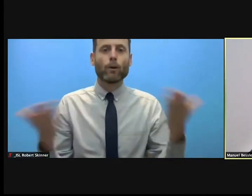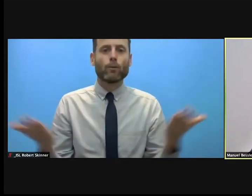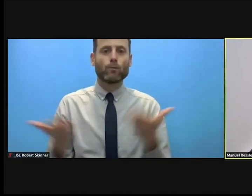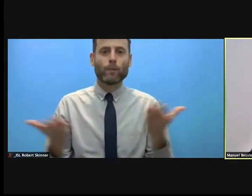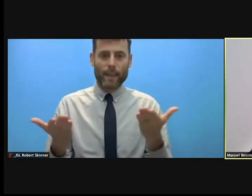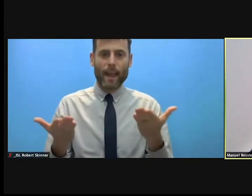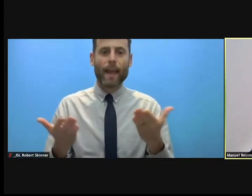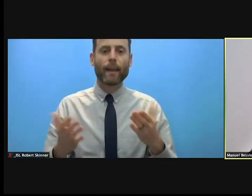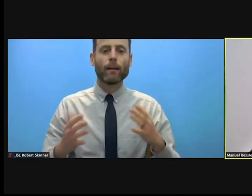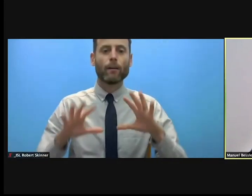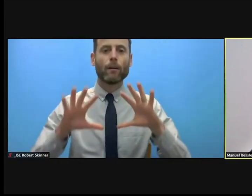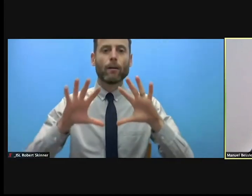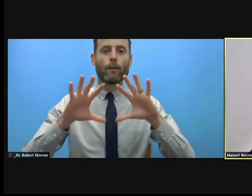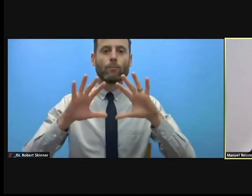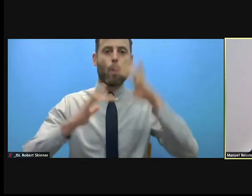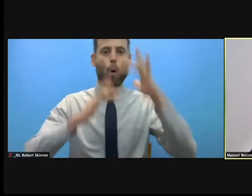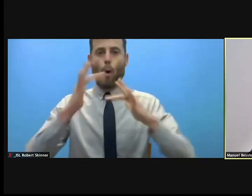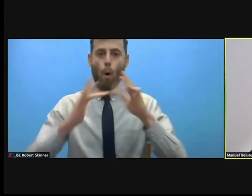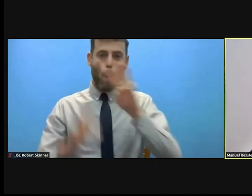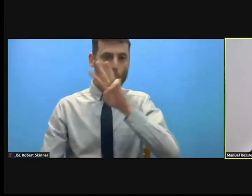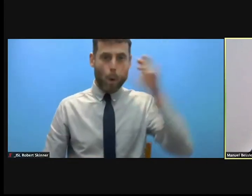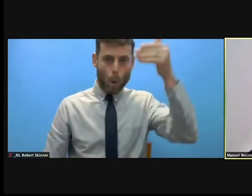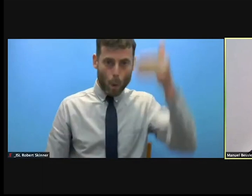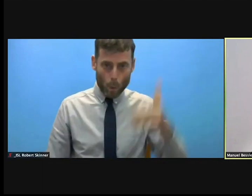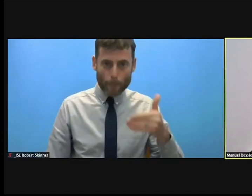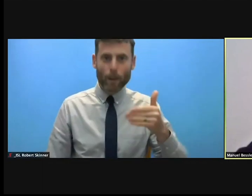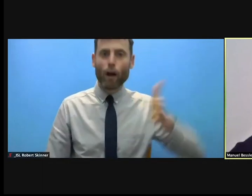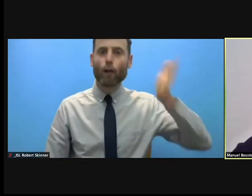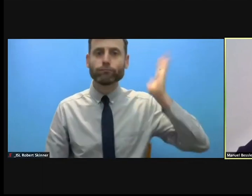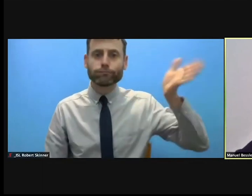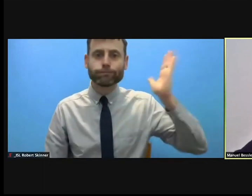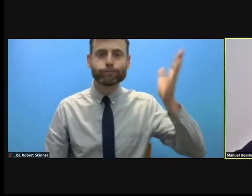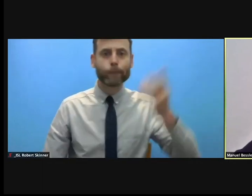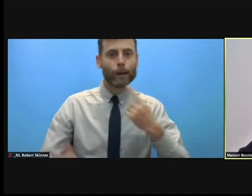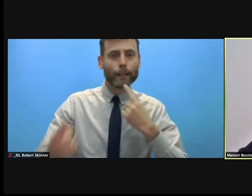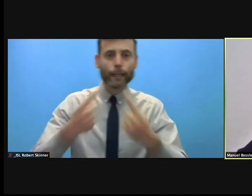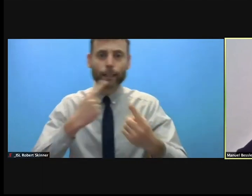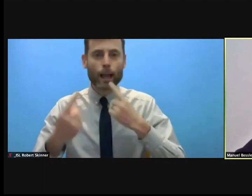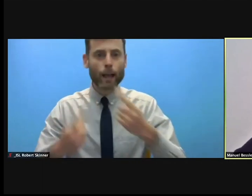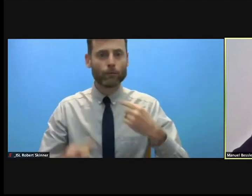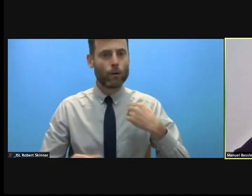webinar, seminar, discussion. I hope very much we will have an interactive discussion